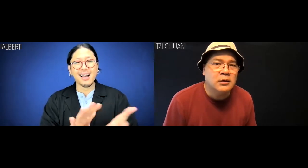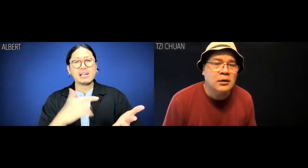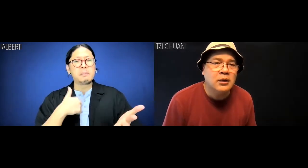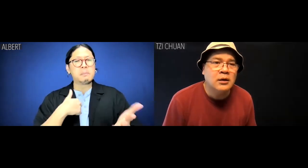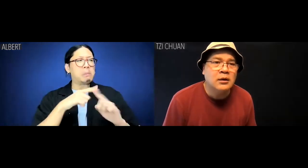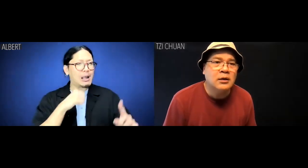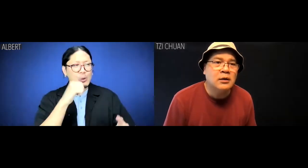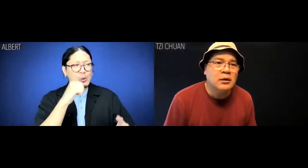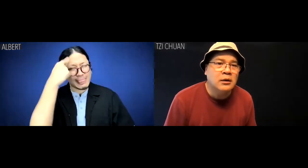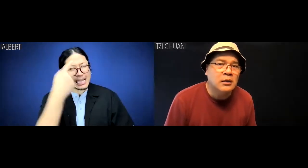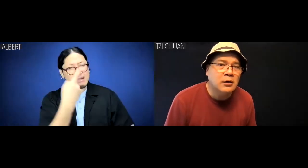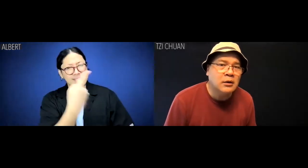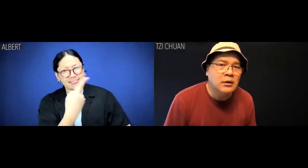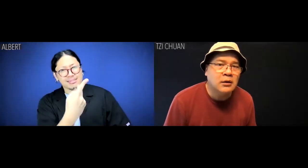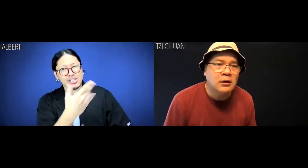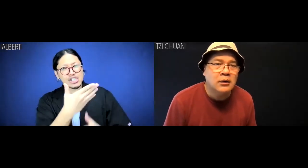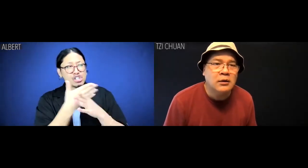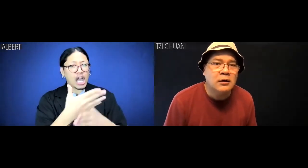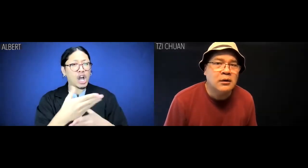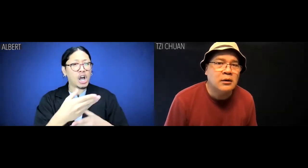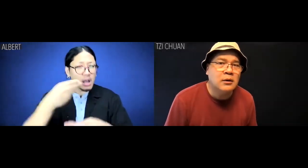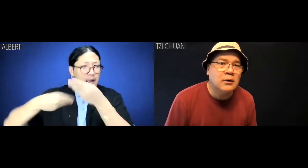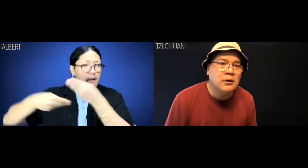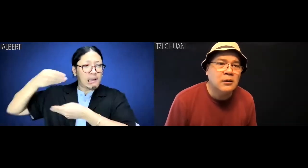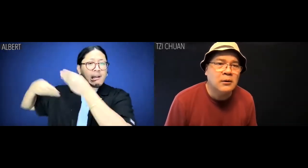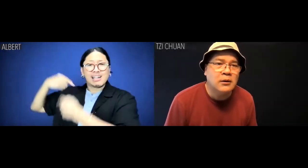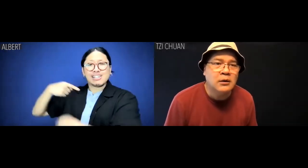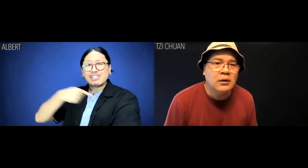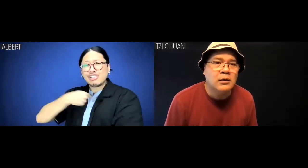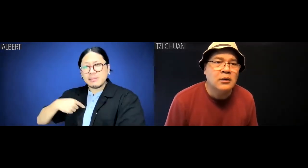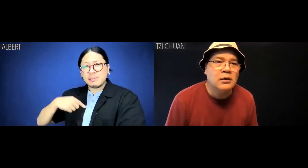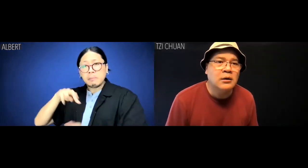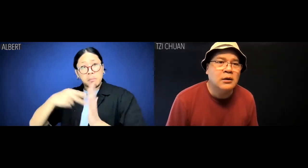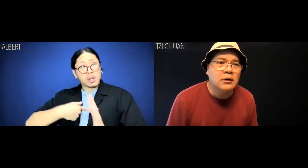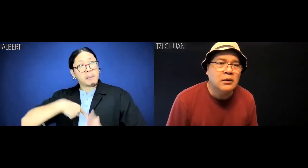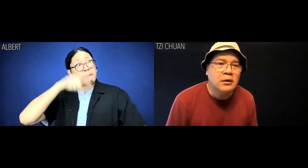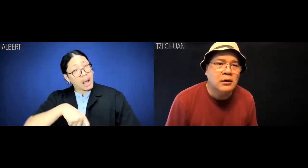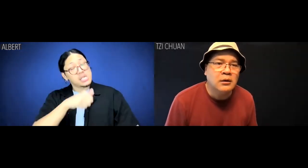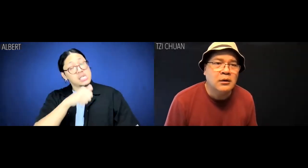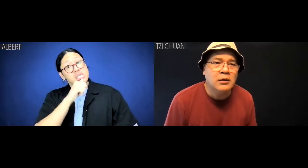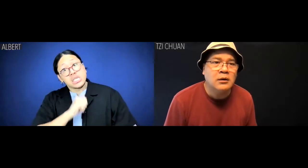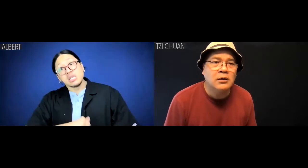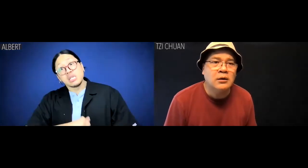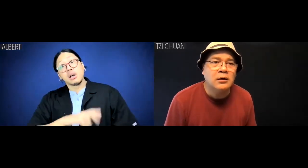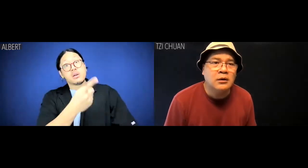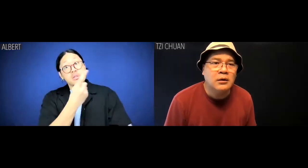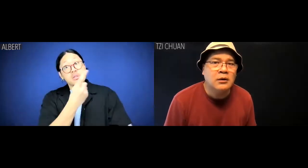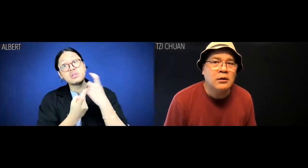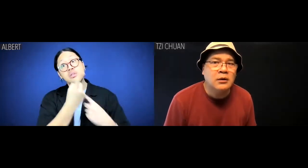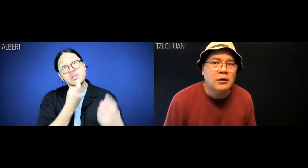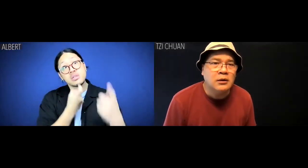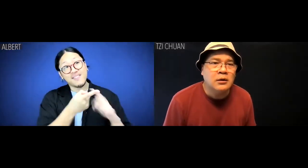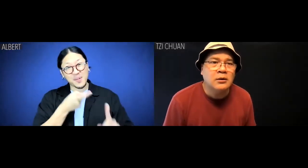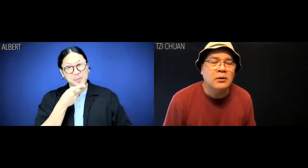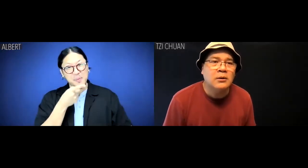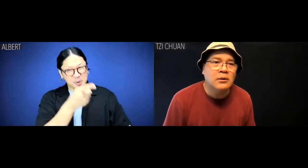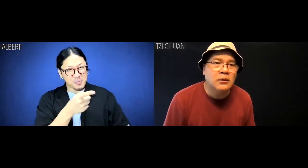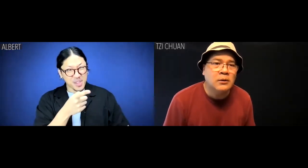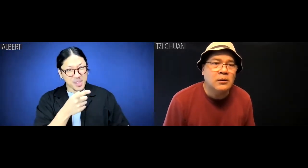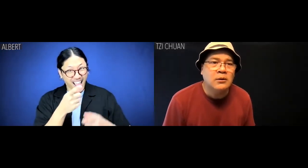But I also don't think our shared heritage obligates me to endure a series of penetrating questions from you.